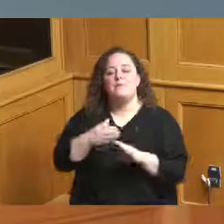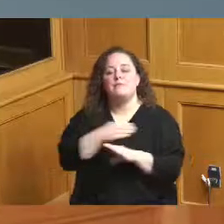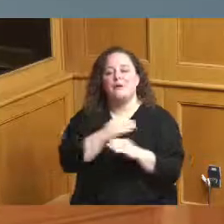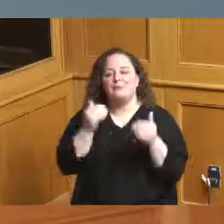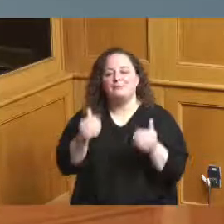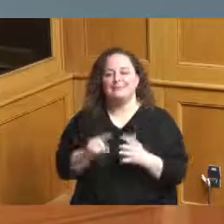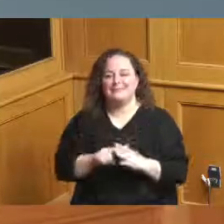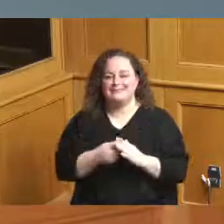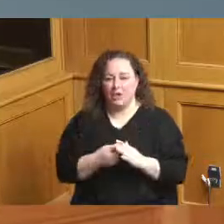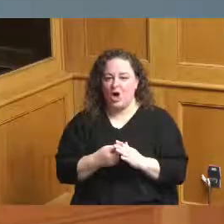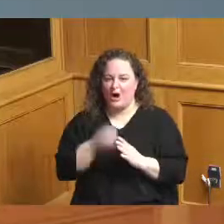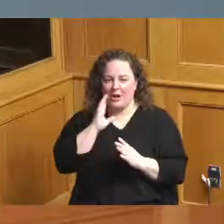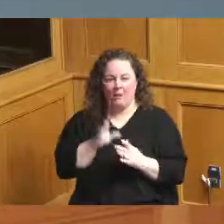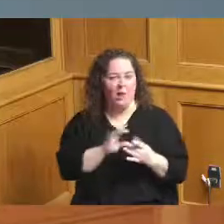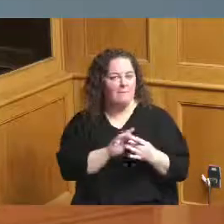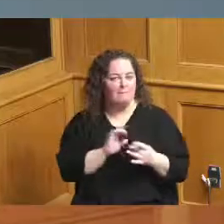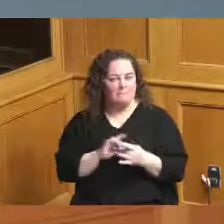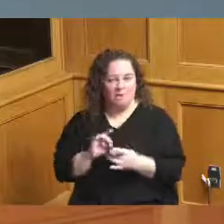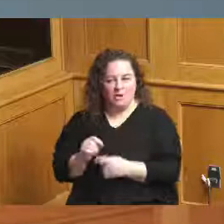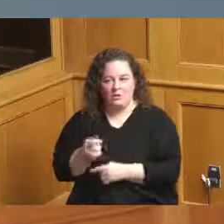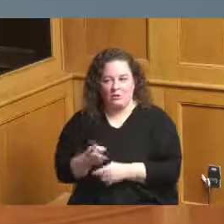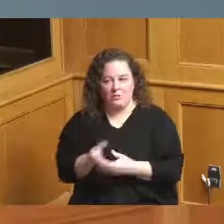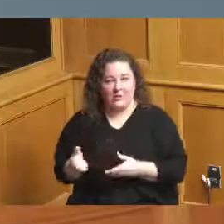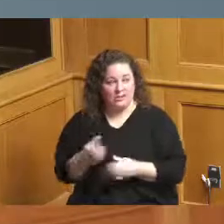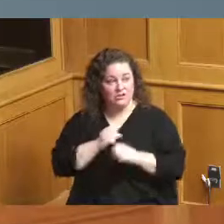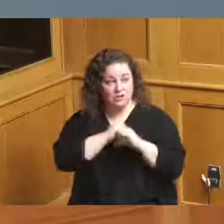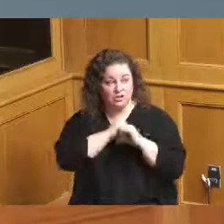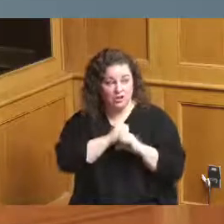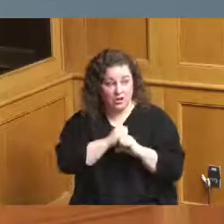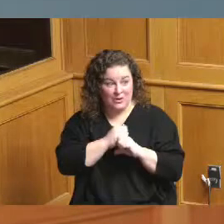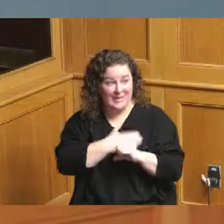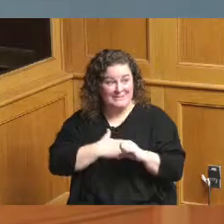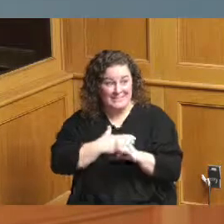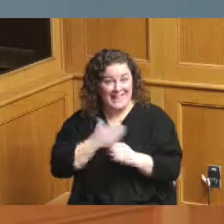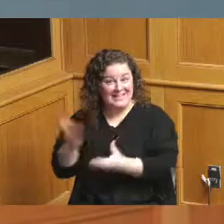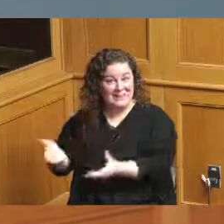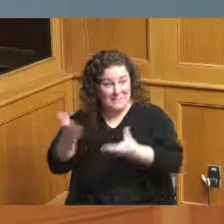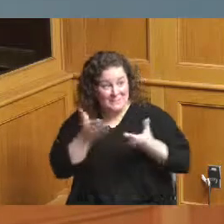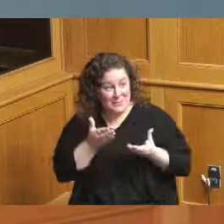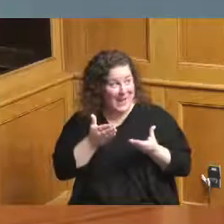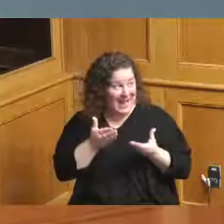if security could please bring over the first playoff ball security forgot the ball